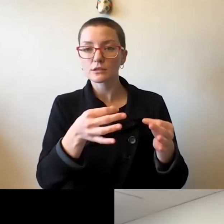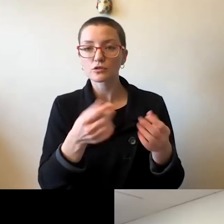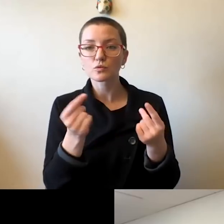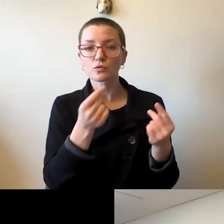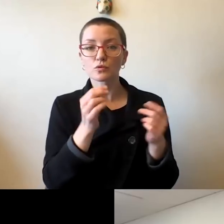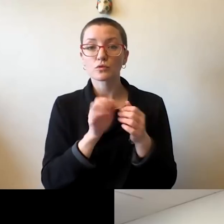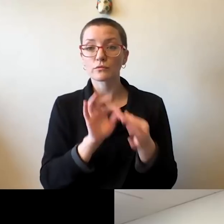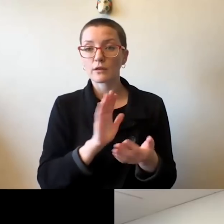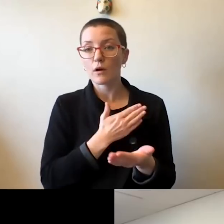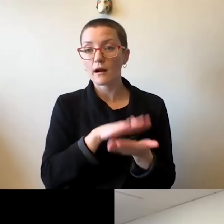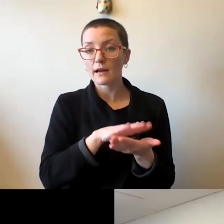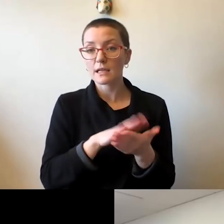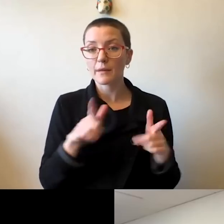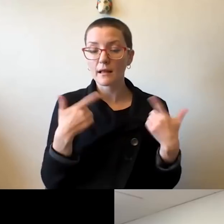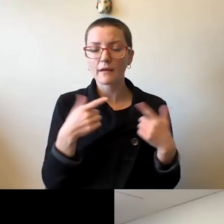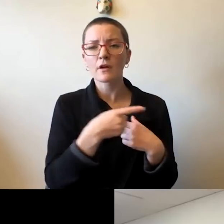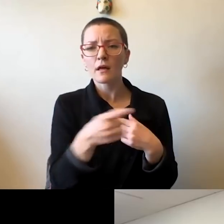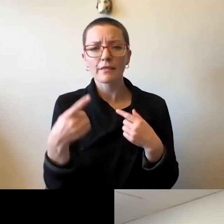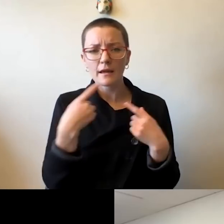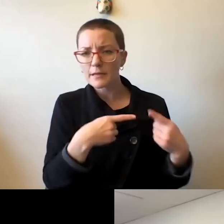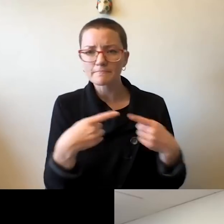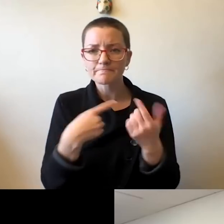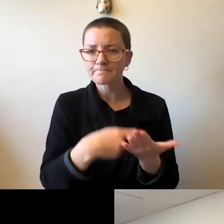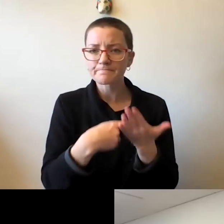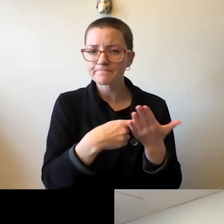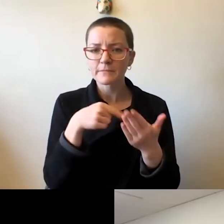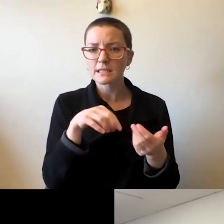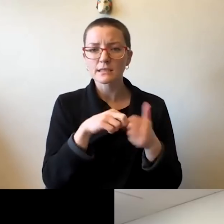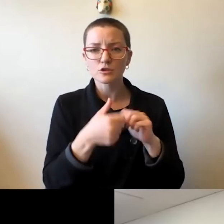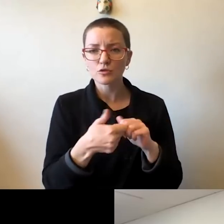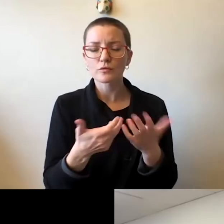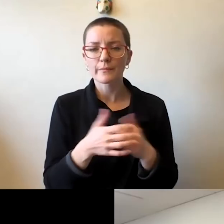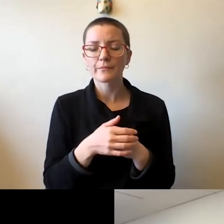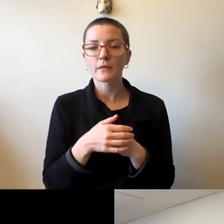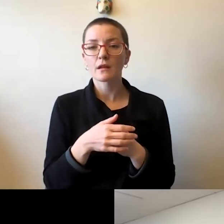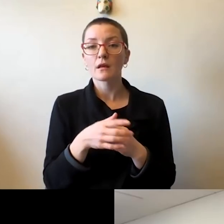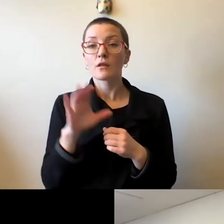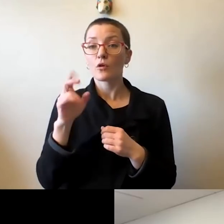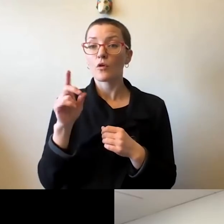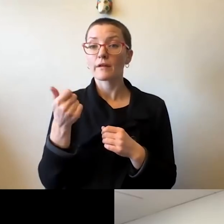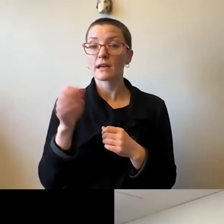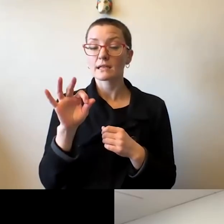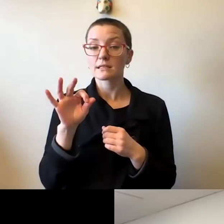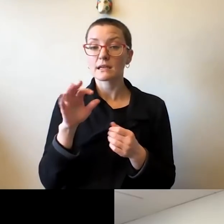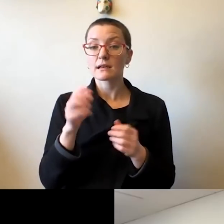spent some time debating this issue. The COVID-19 Executive Steering Committee, I want to emphasize the SHIELS Team.